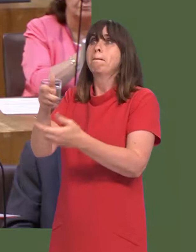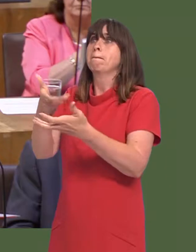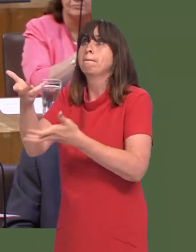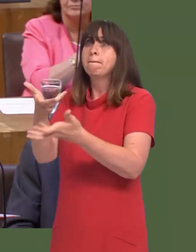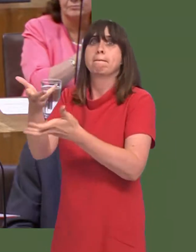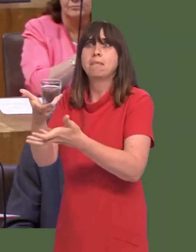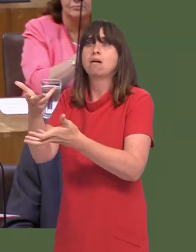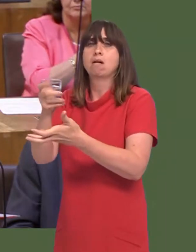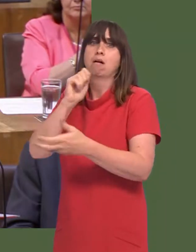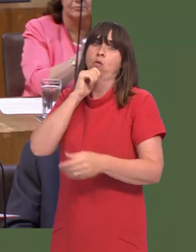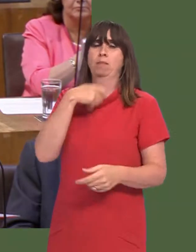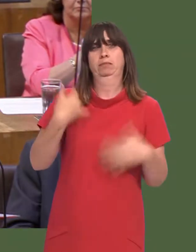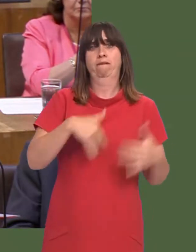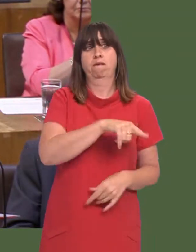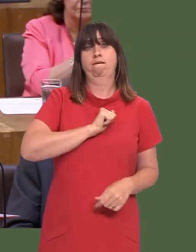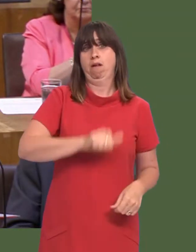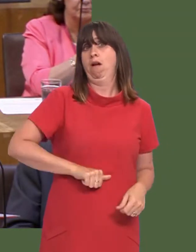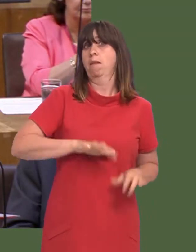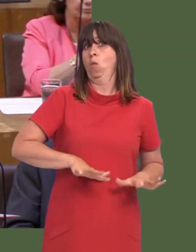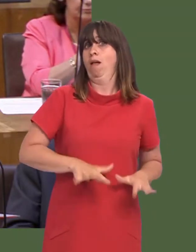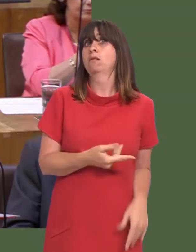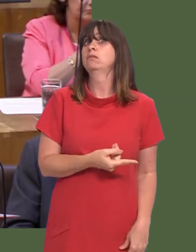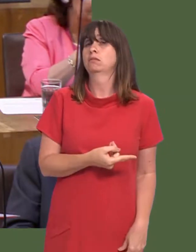market would be bad for the farmers of Wales.